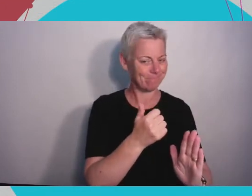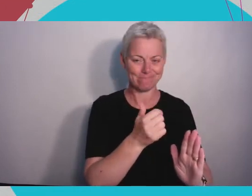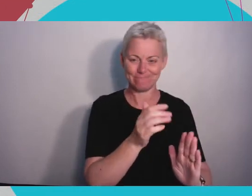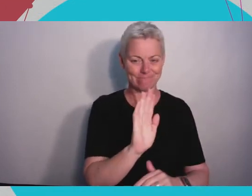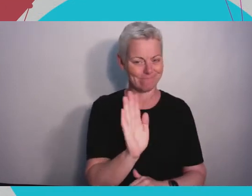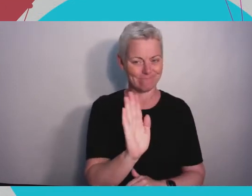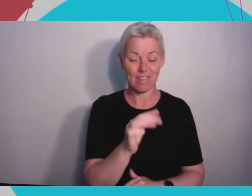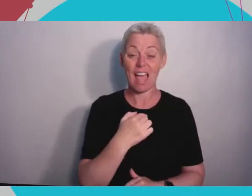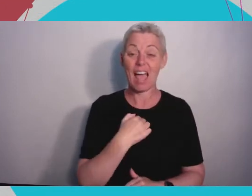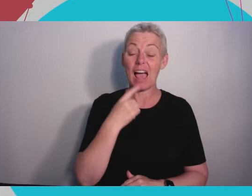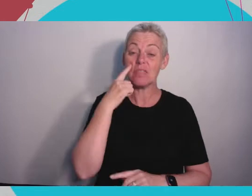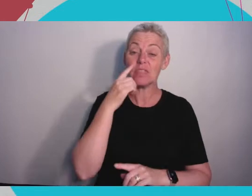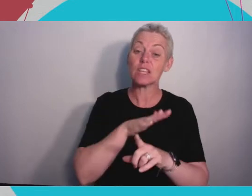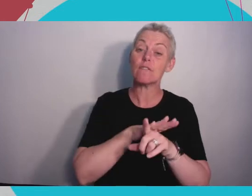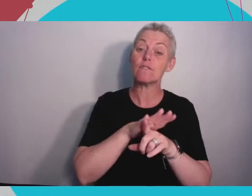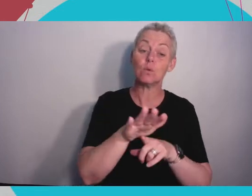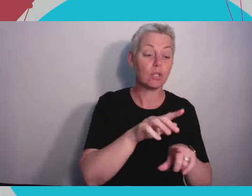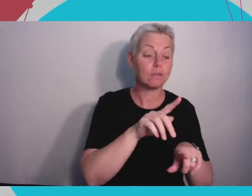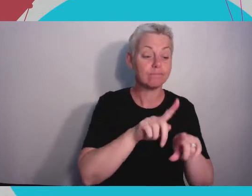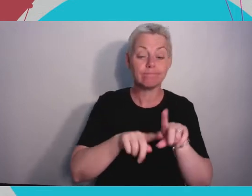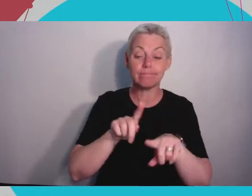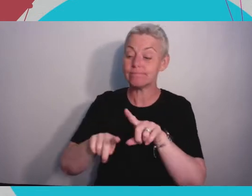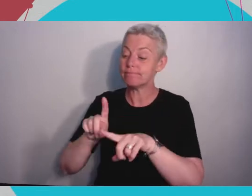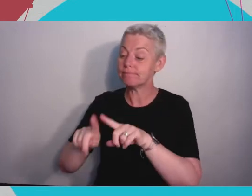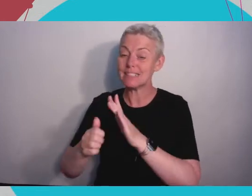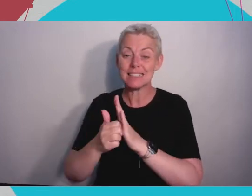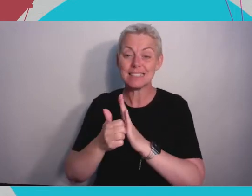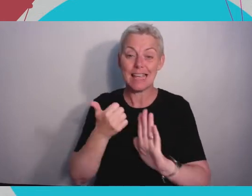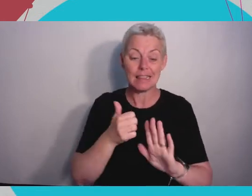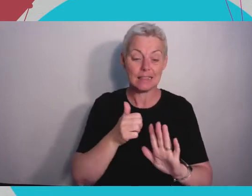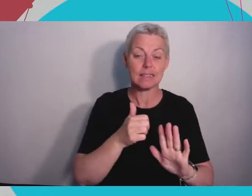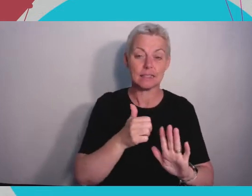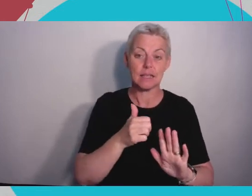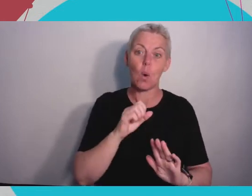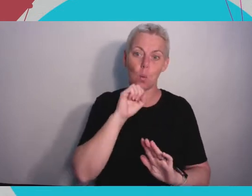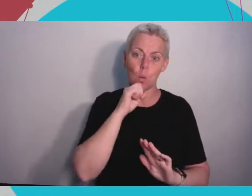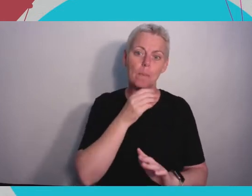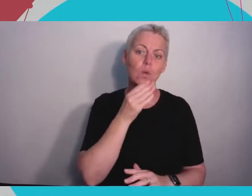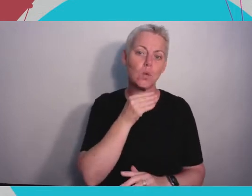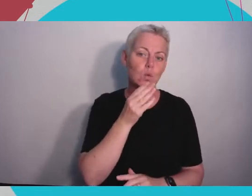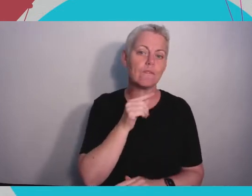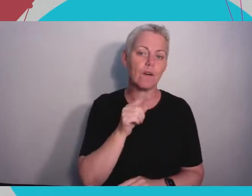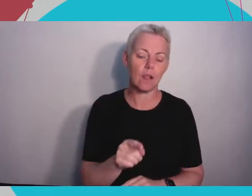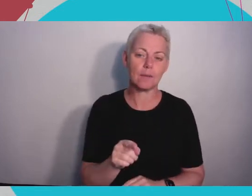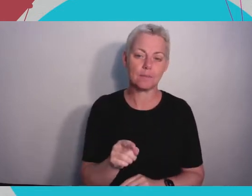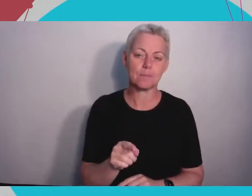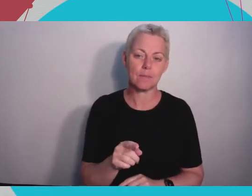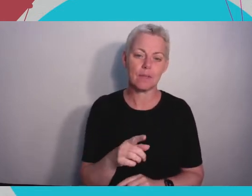and diversity of skills is going to be phenomenally useful but change is accelerating and the